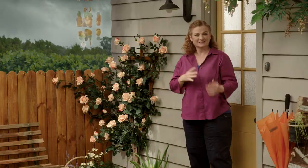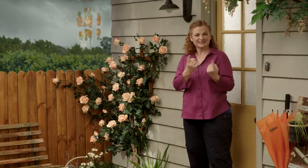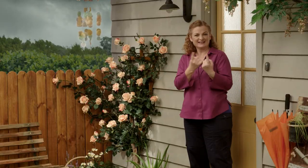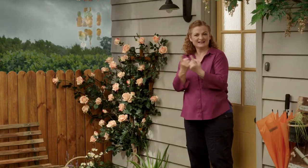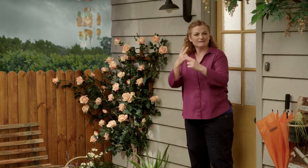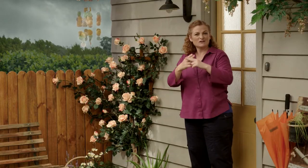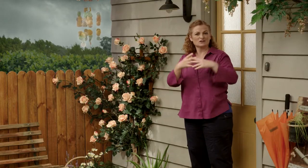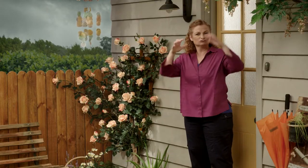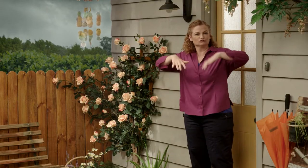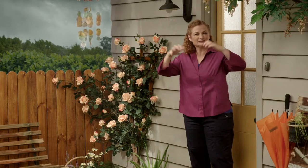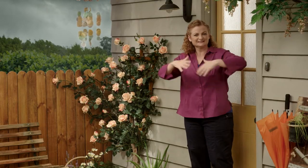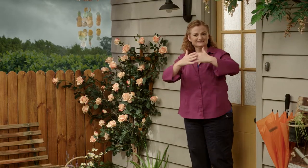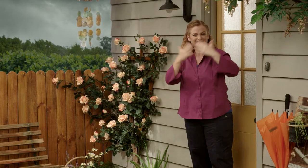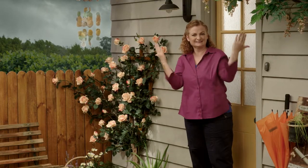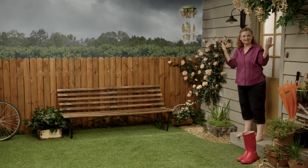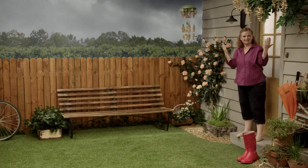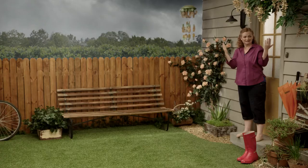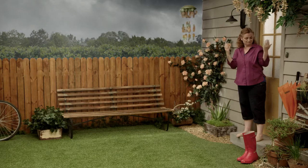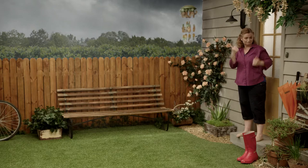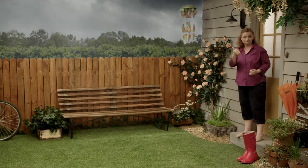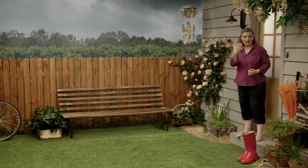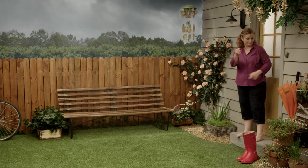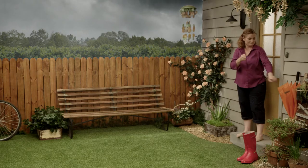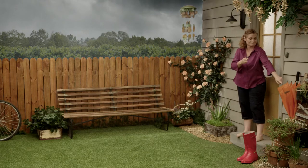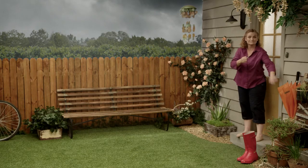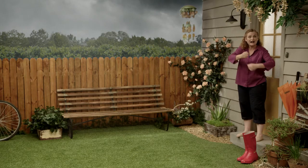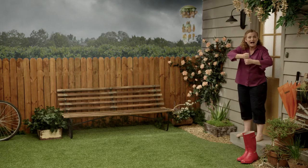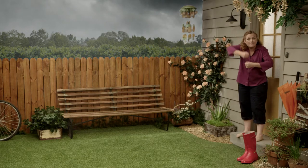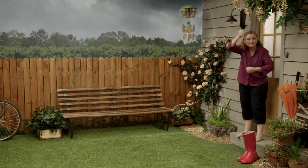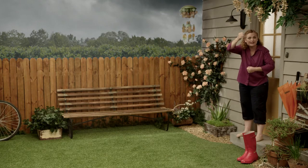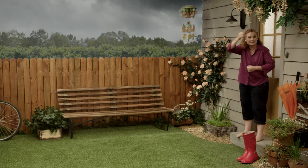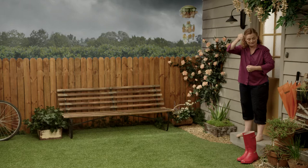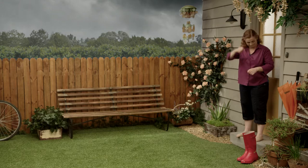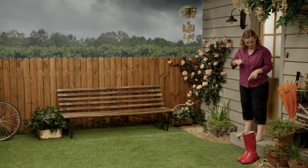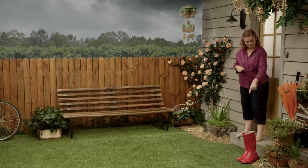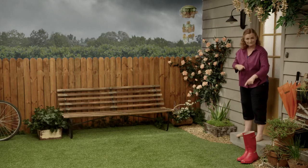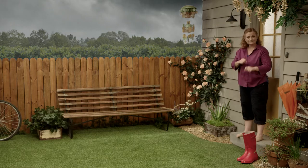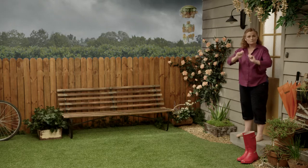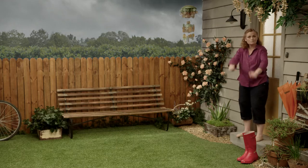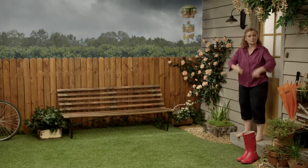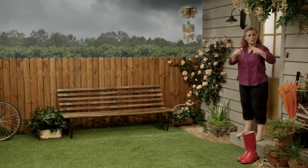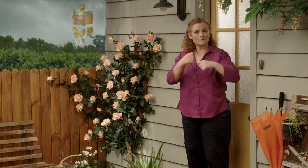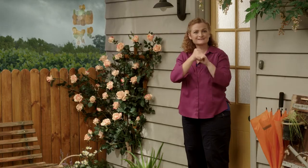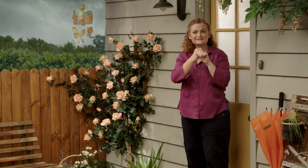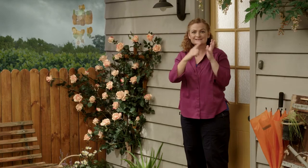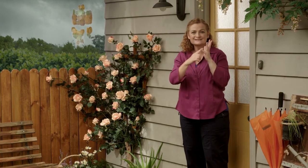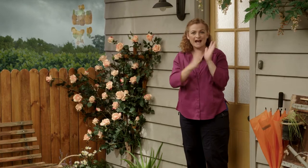I need my wet weather things. I've got my umbrella and I have my gumboots.